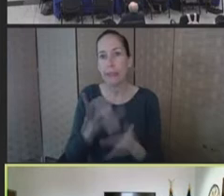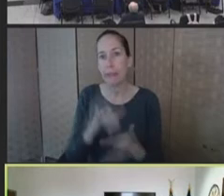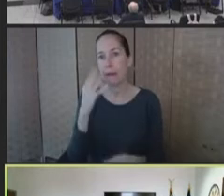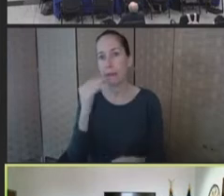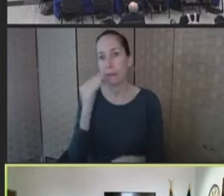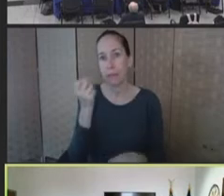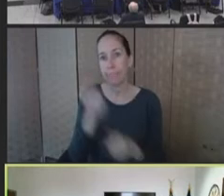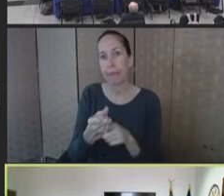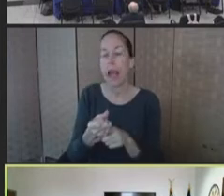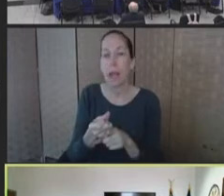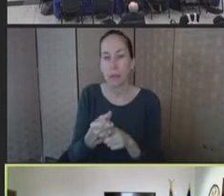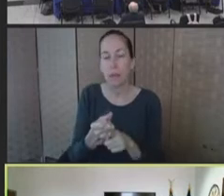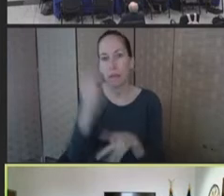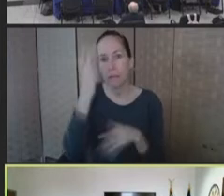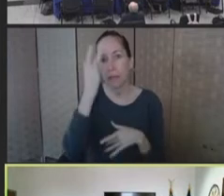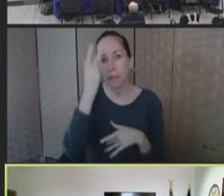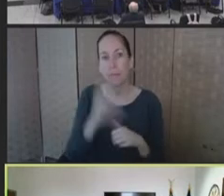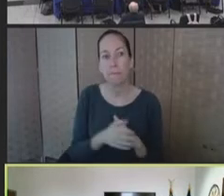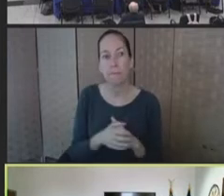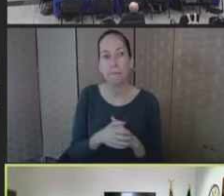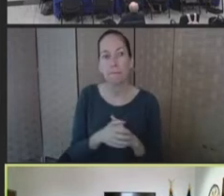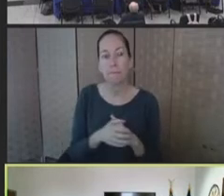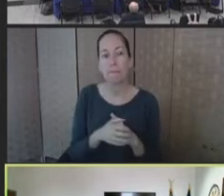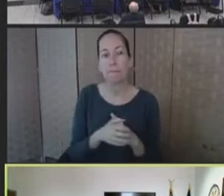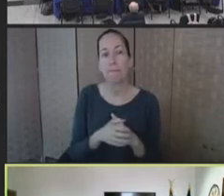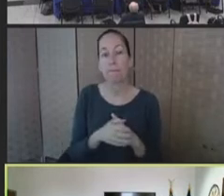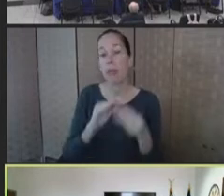The numbers for what we've deployed, as of a couple of days ago, are here.